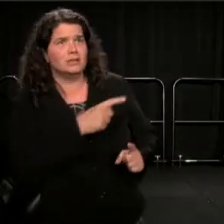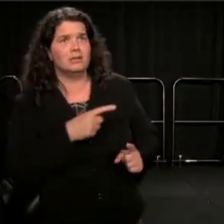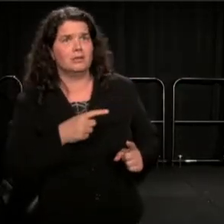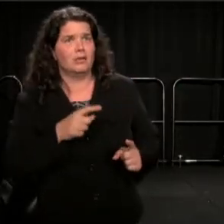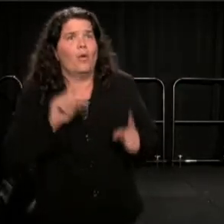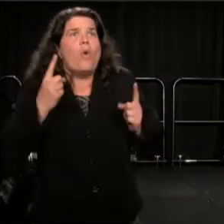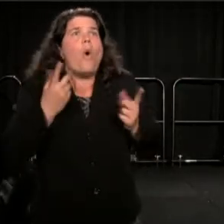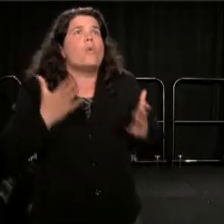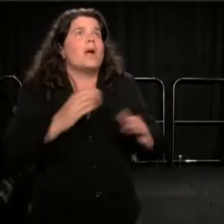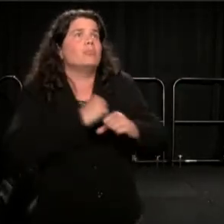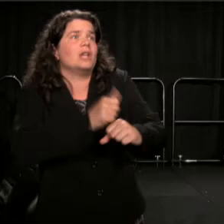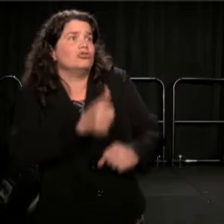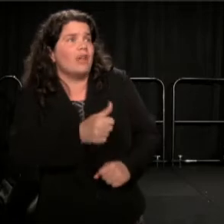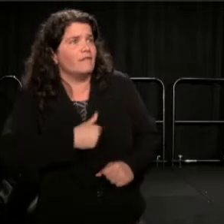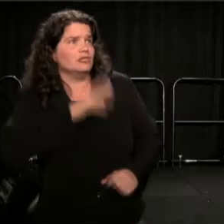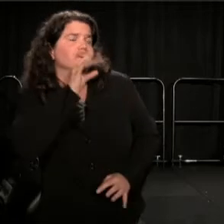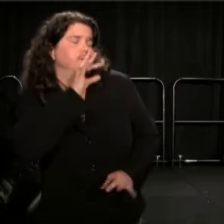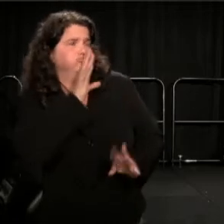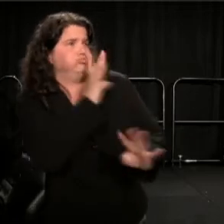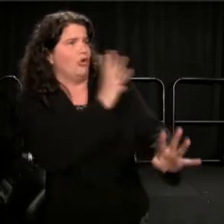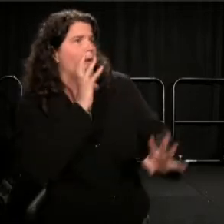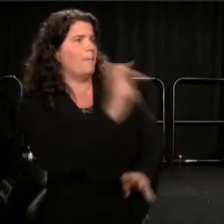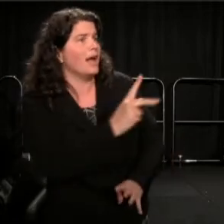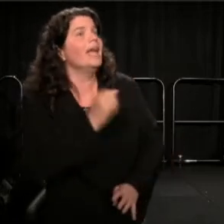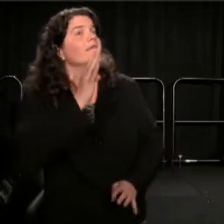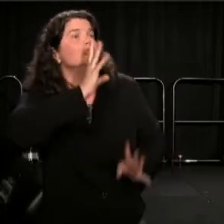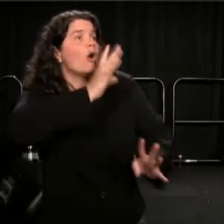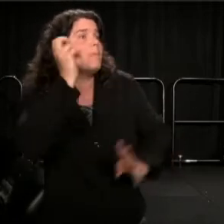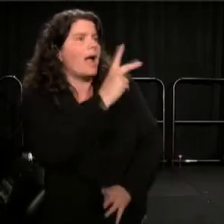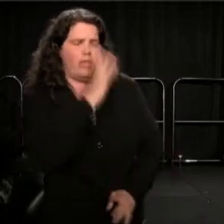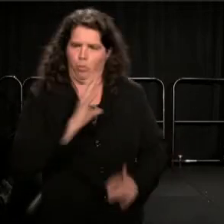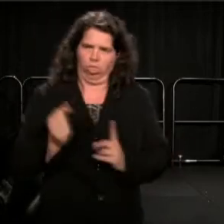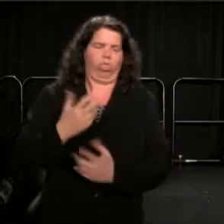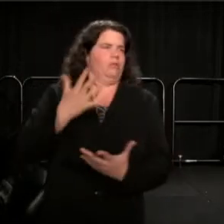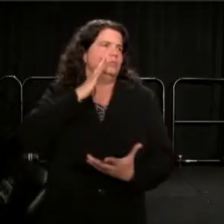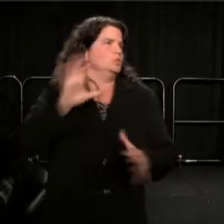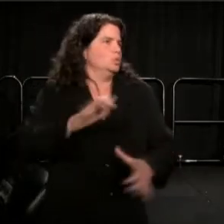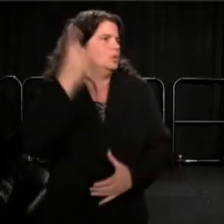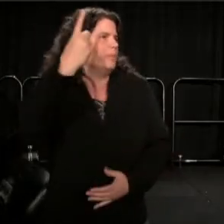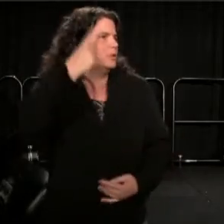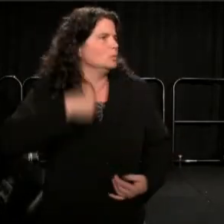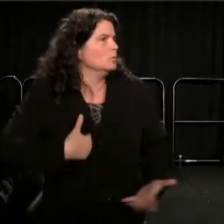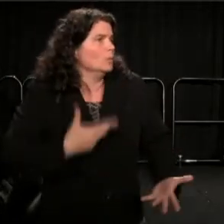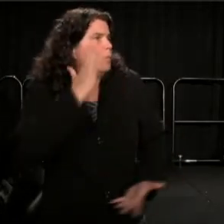And then if you really run your mouth, they gon' do something to you. And then if they chase you, and they catch you,